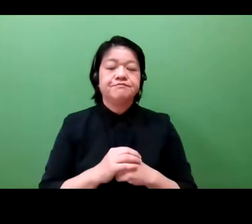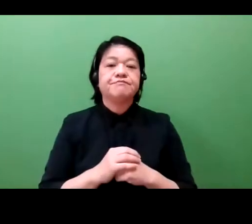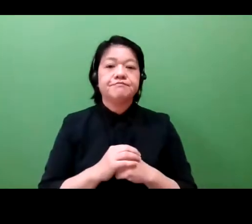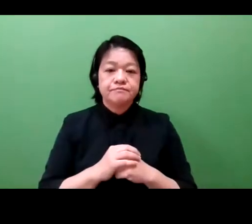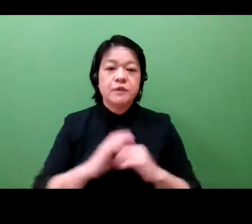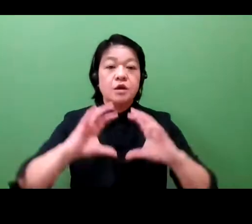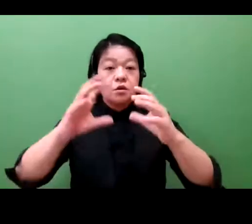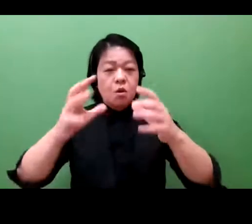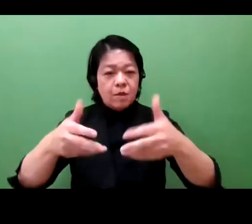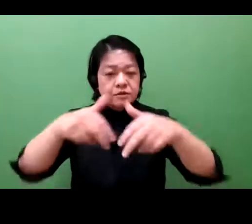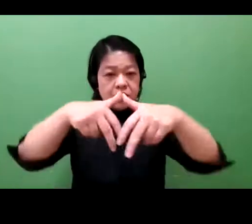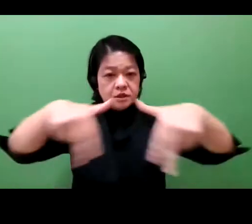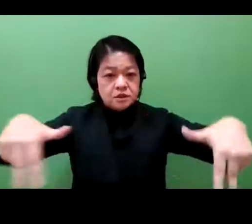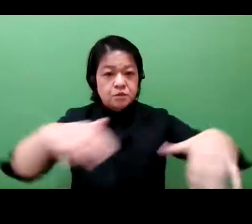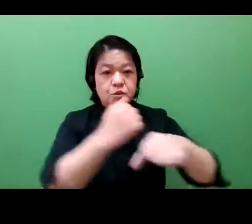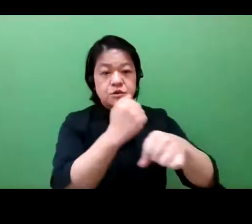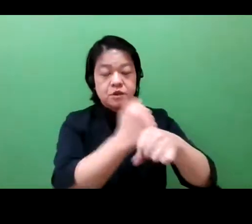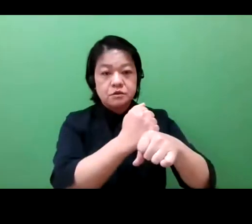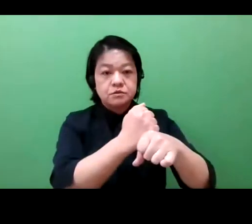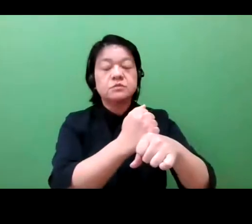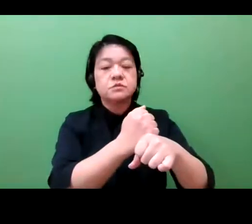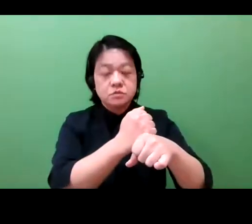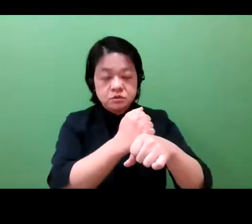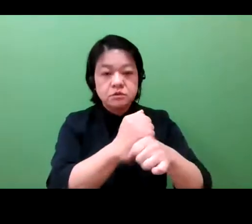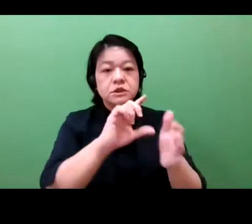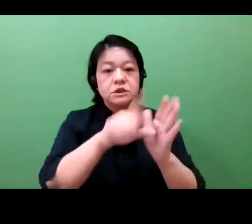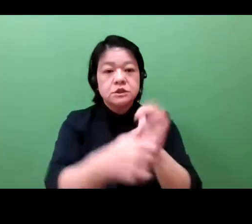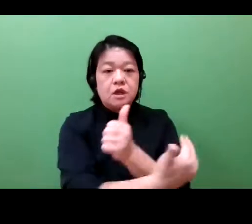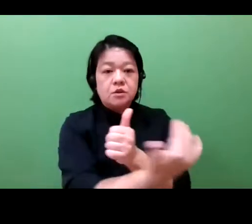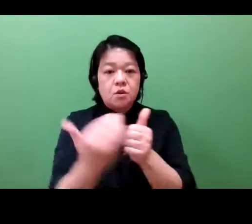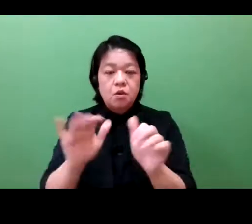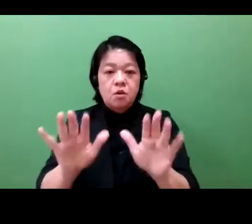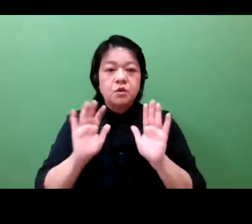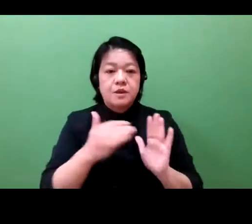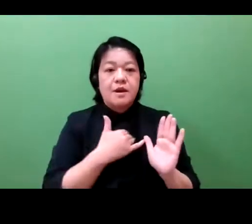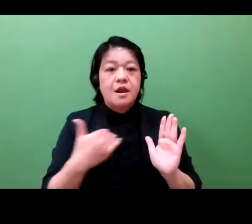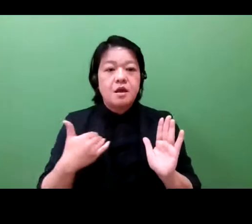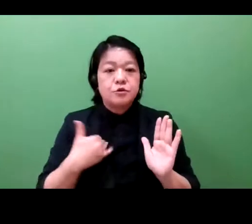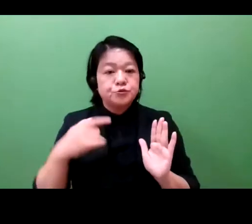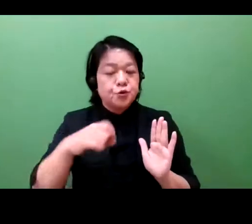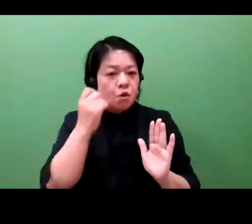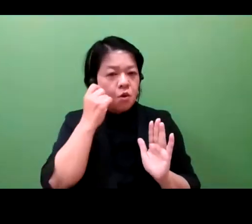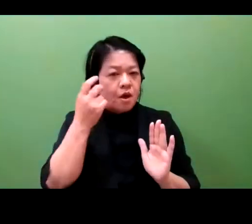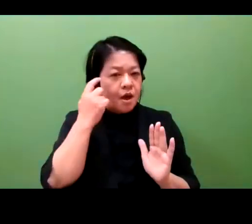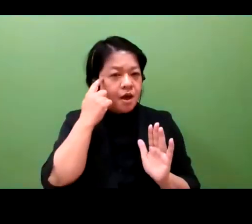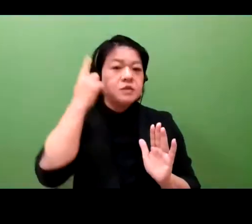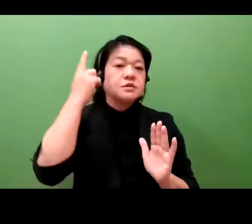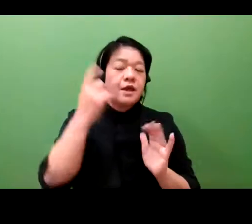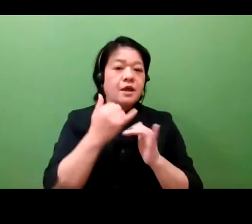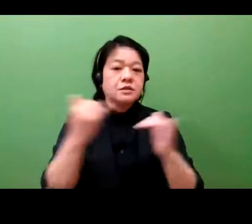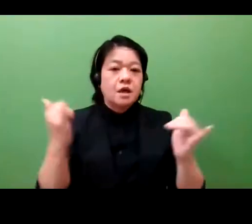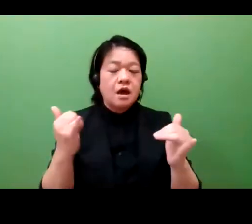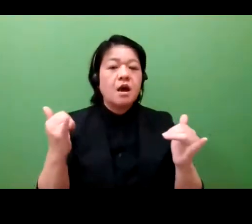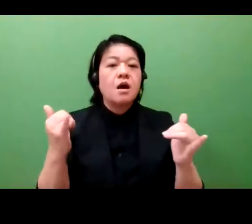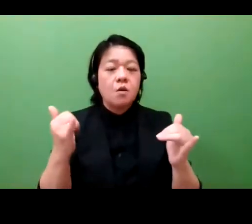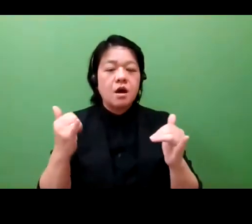protection to profit from their innovation and seek redress for infringements.